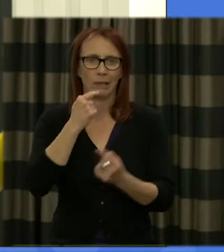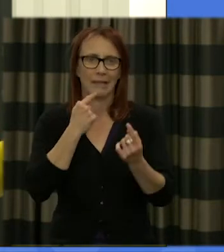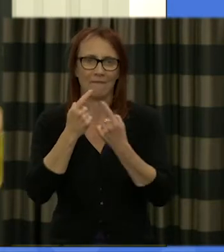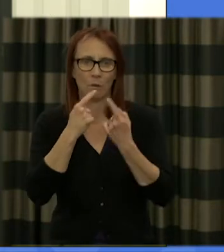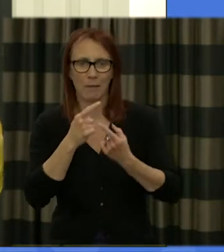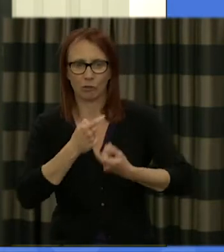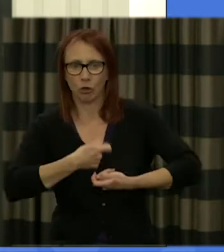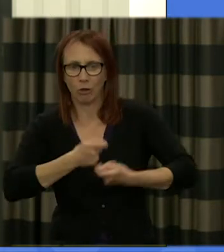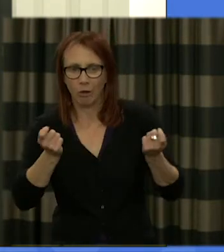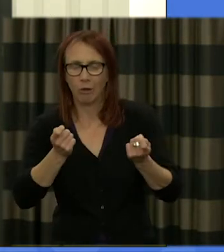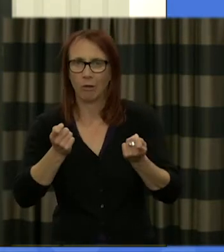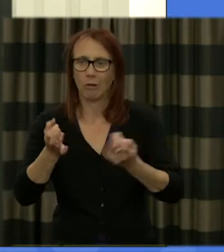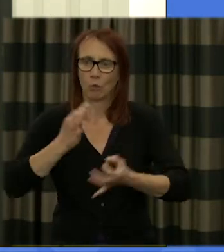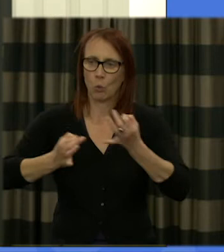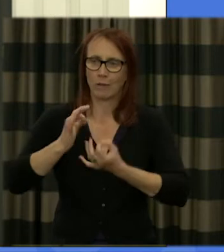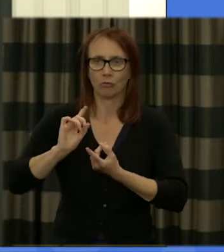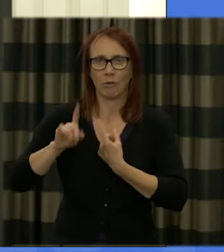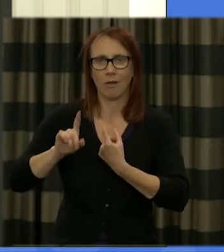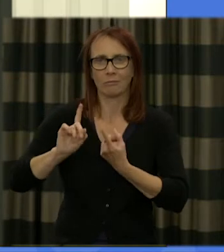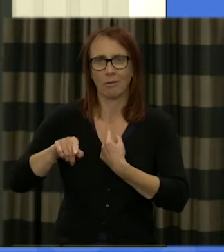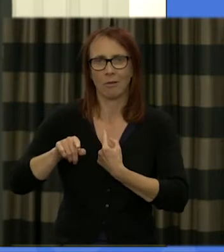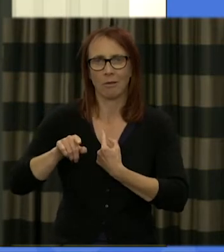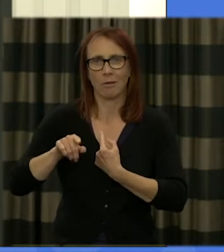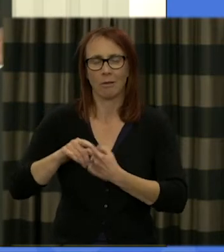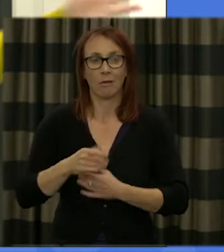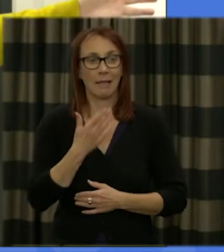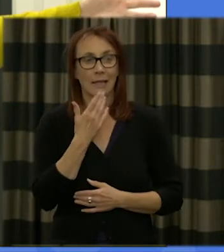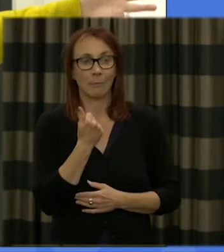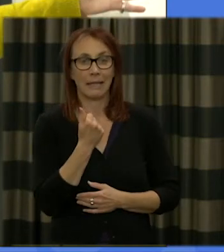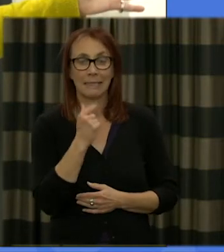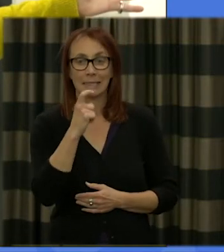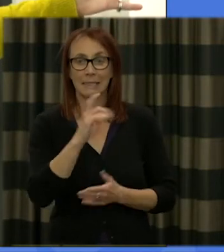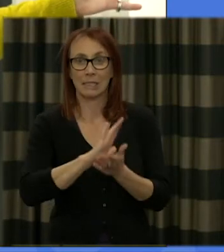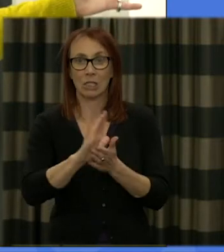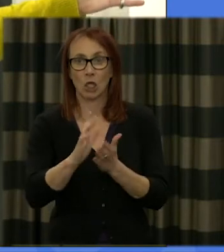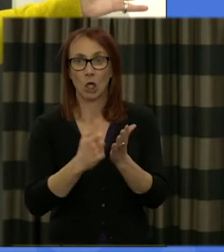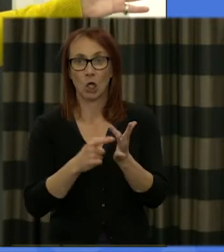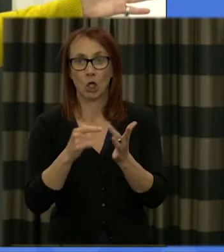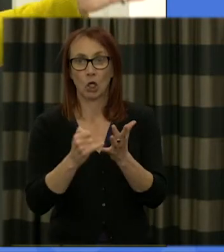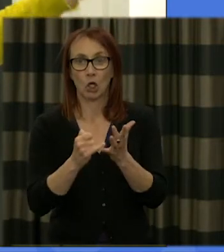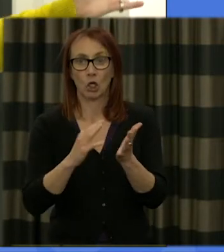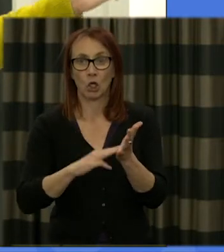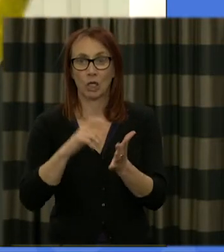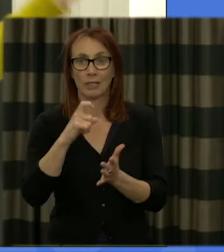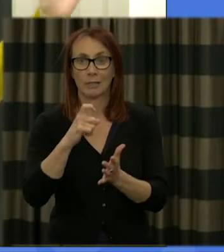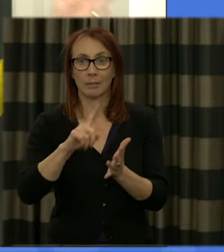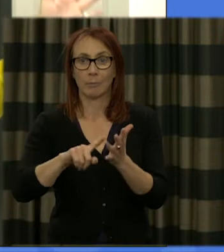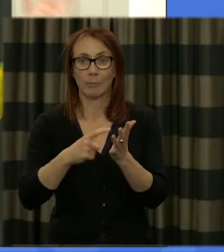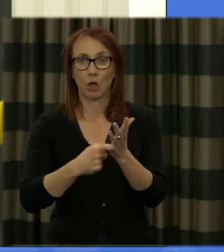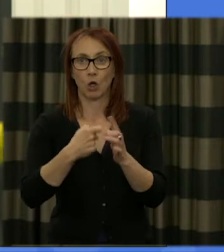to questions that you may have and I'd like now to ask up Chris mccorkadale who I know I recognize is sitting just to my left